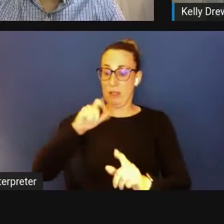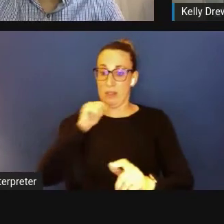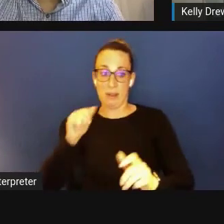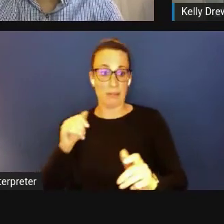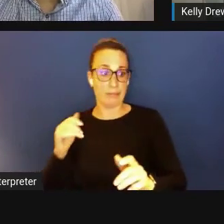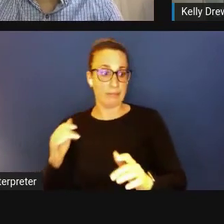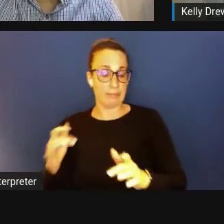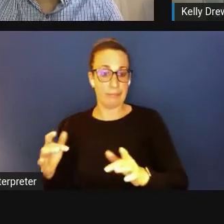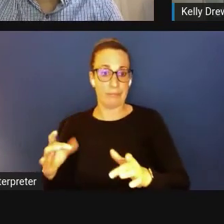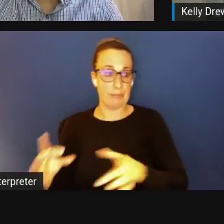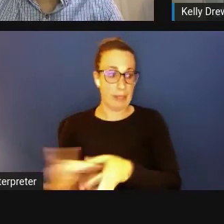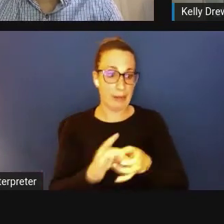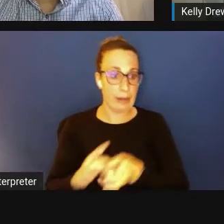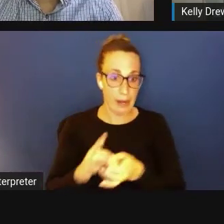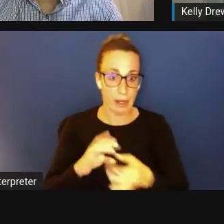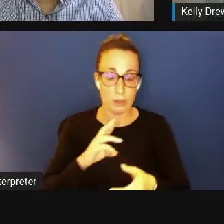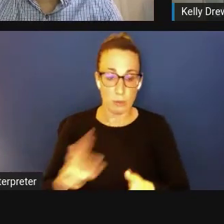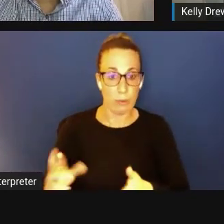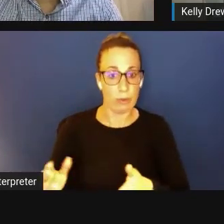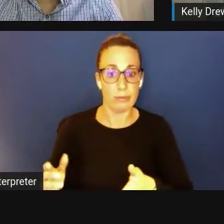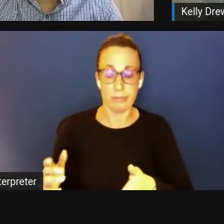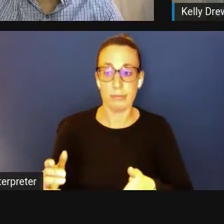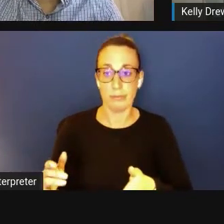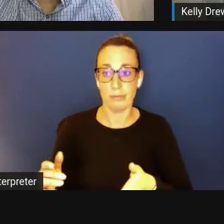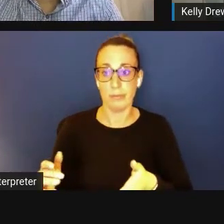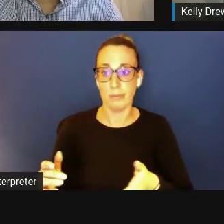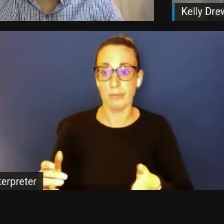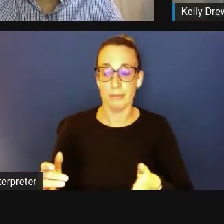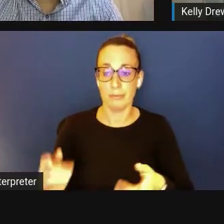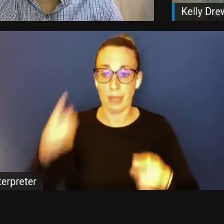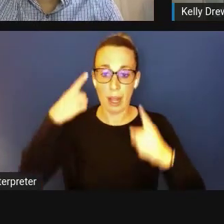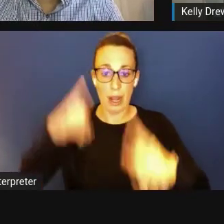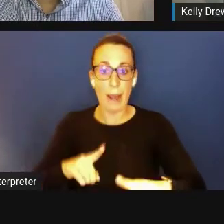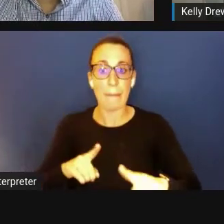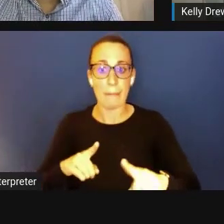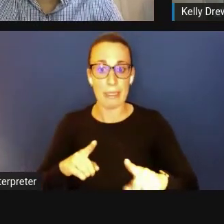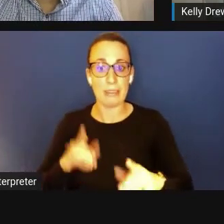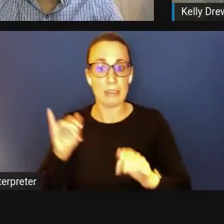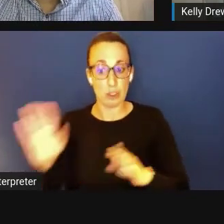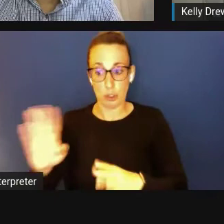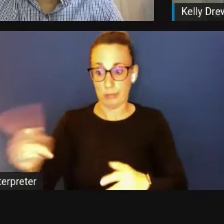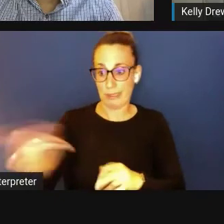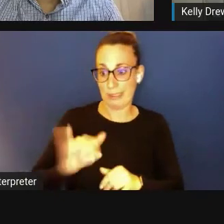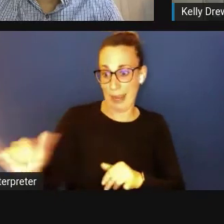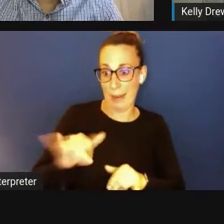but complements business objectives, I think you'll get there.